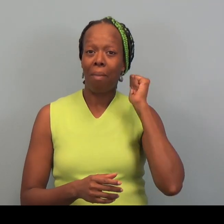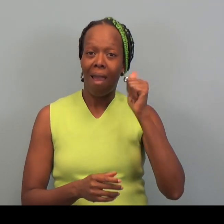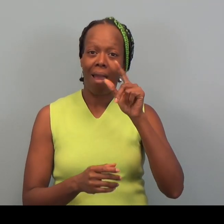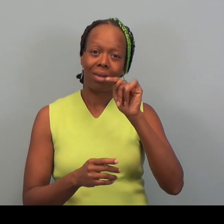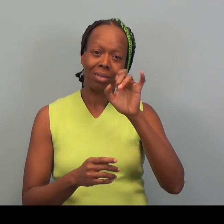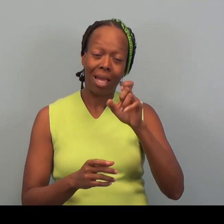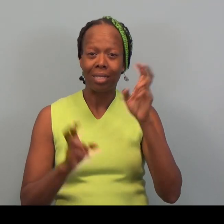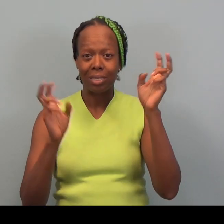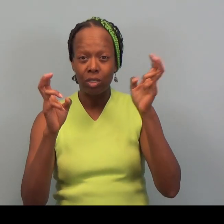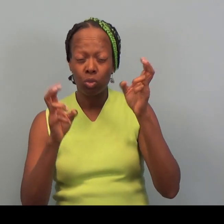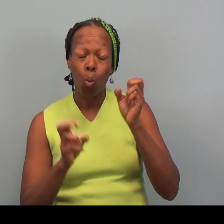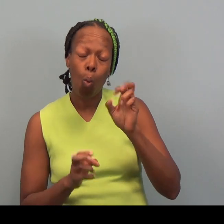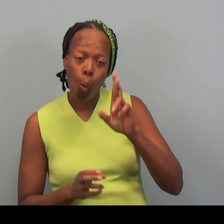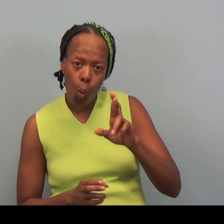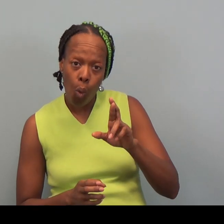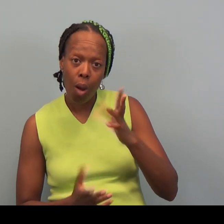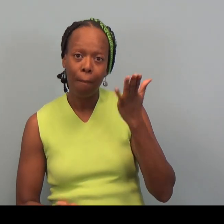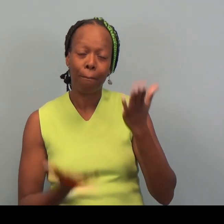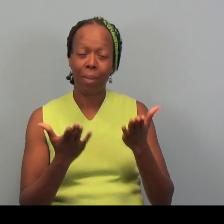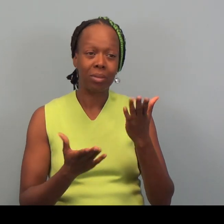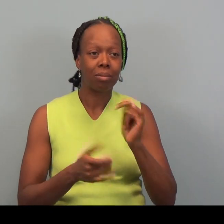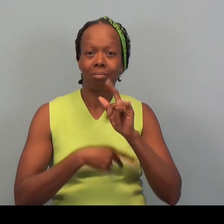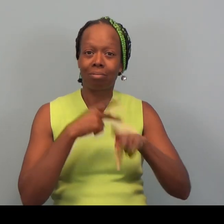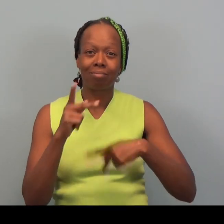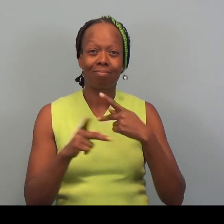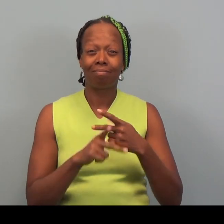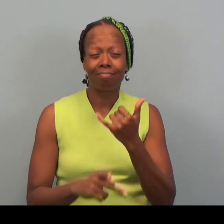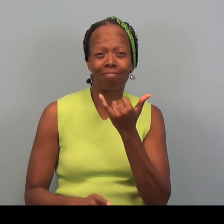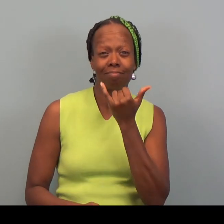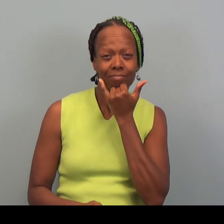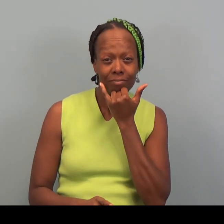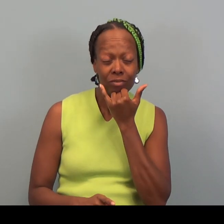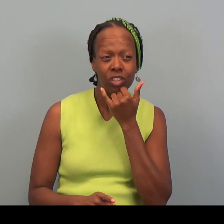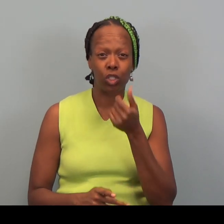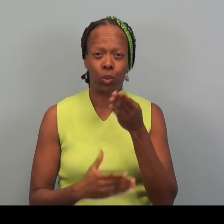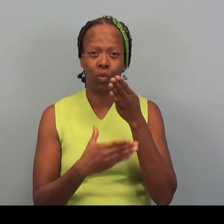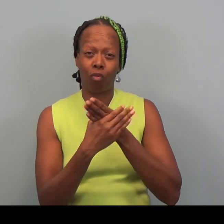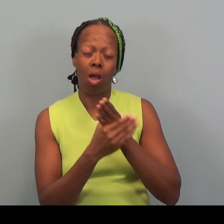or you've discovered that maybe there was a mistake on a return that you filed a year before